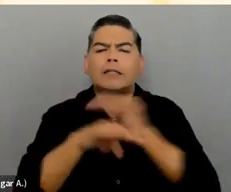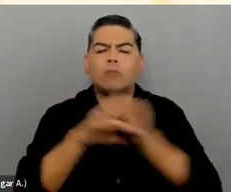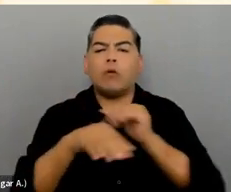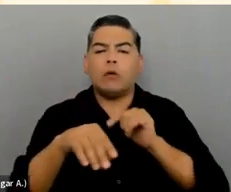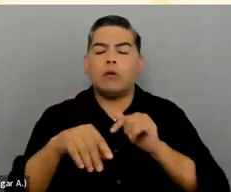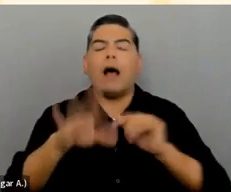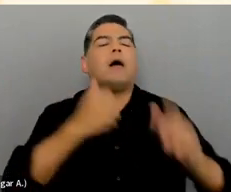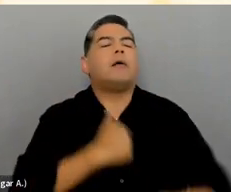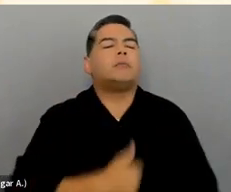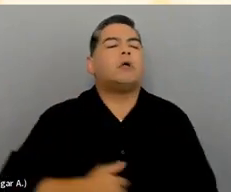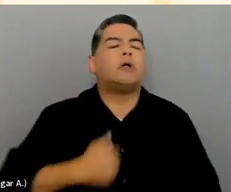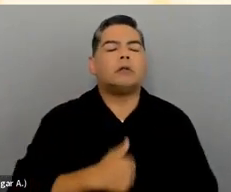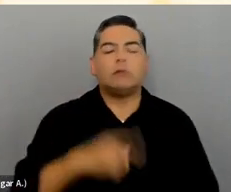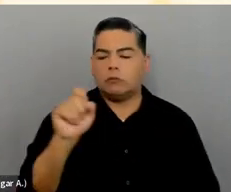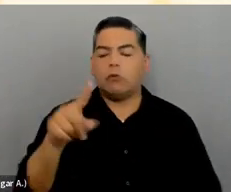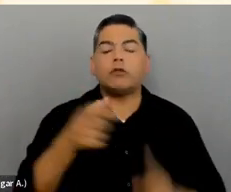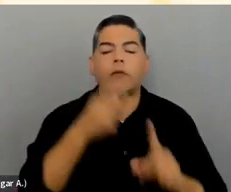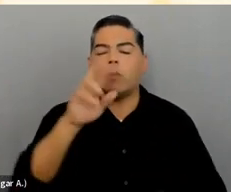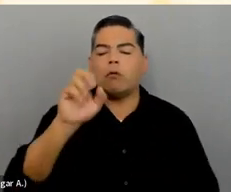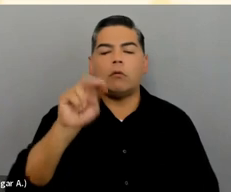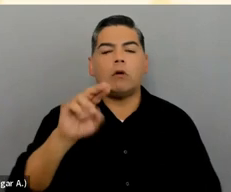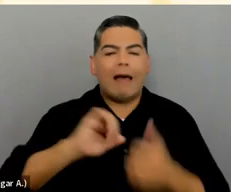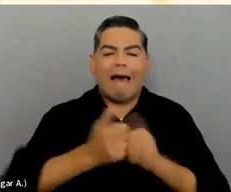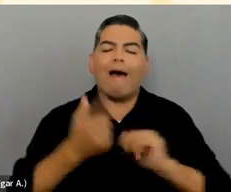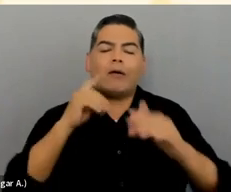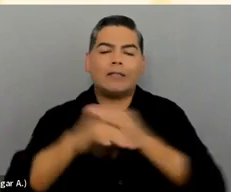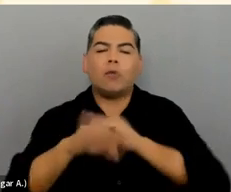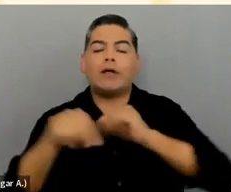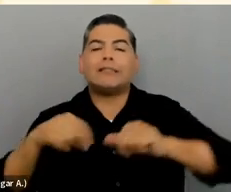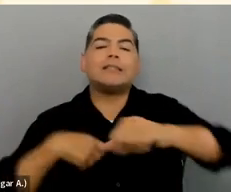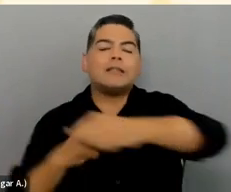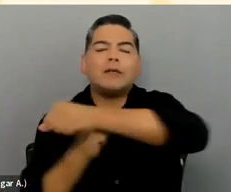Question from Ron: How accessible are platforms like LearnDash and TalentLMS?